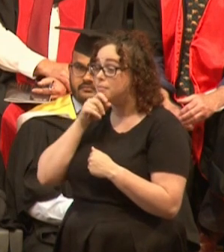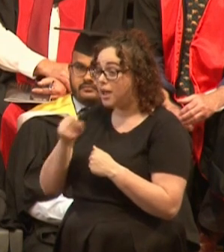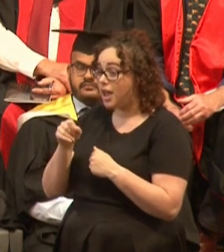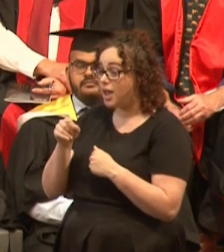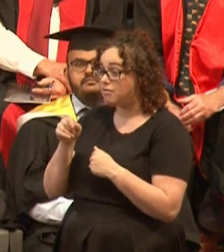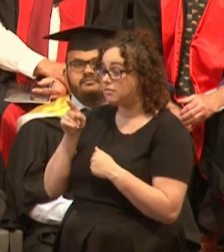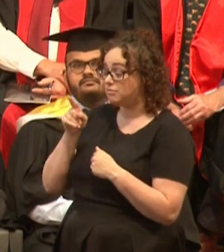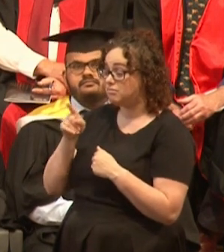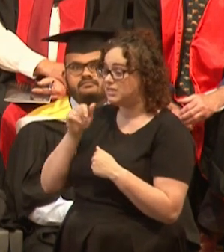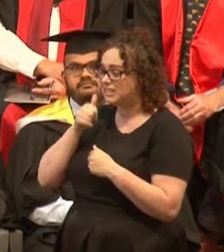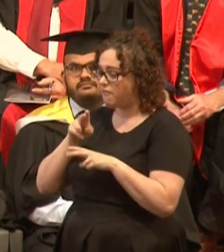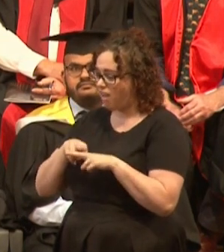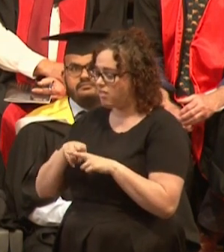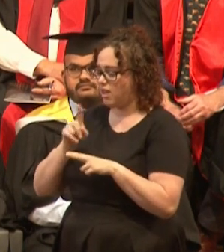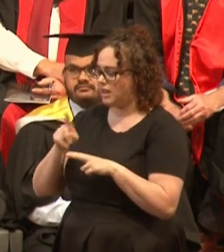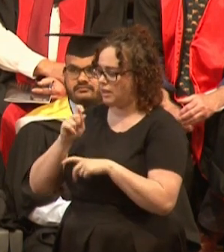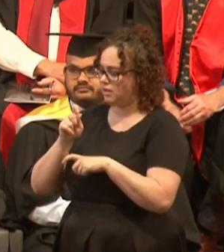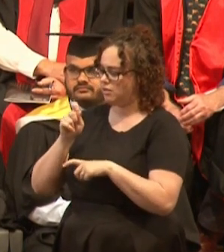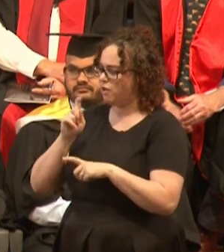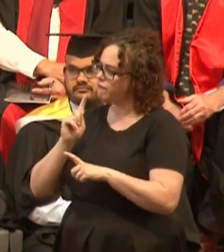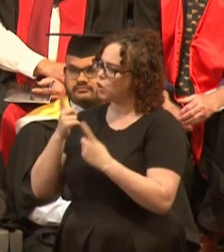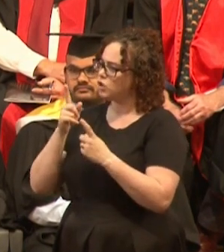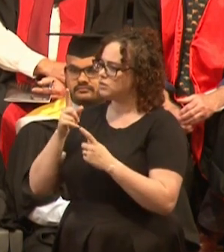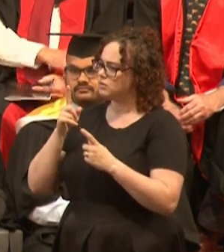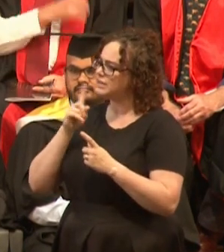and I was grateful for the chance